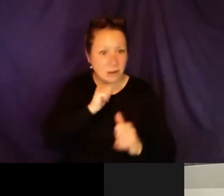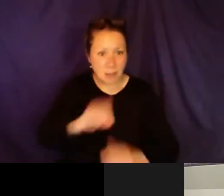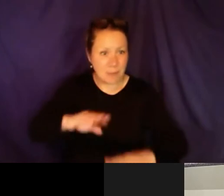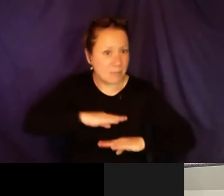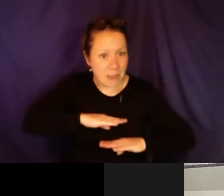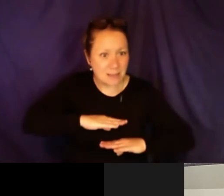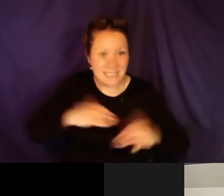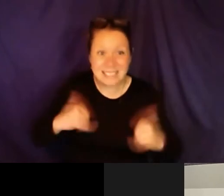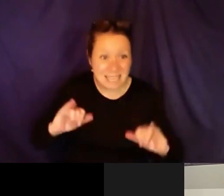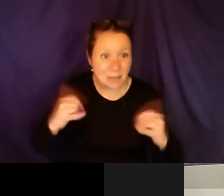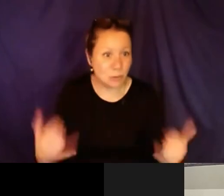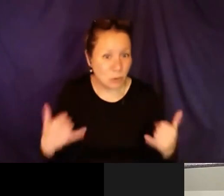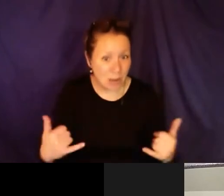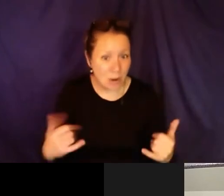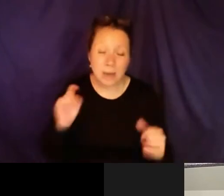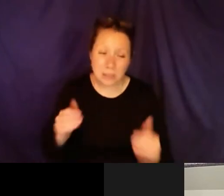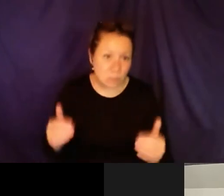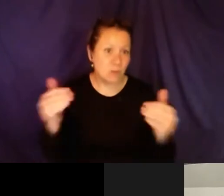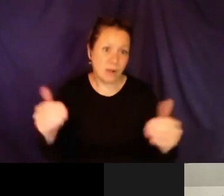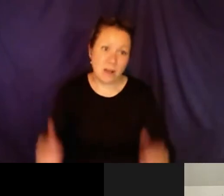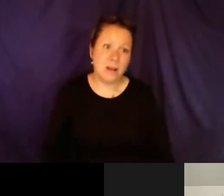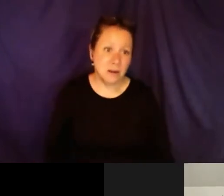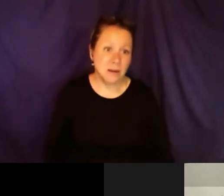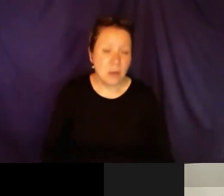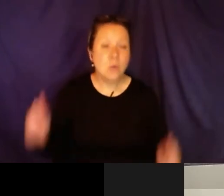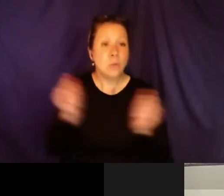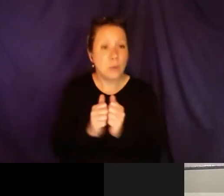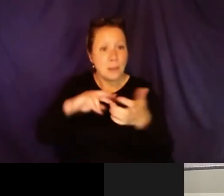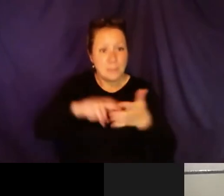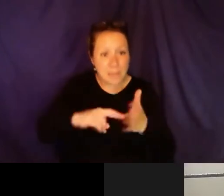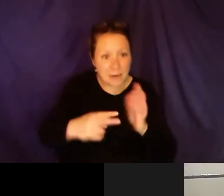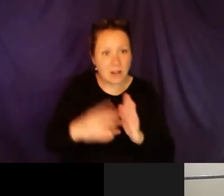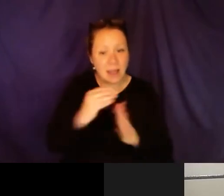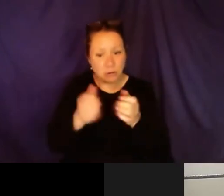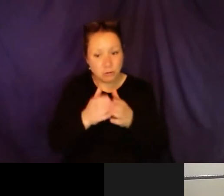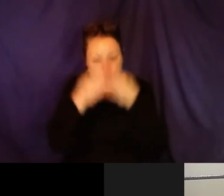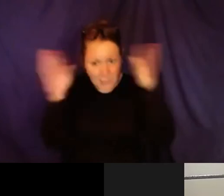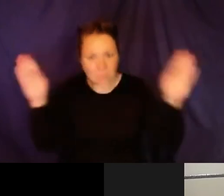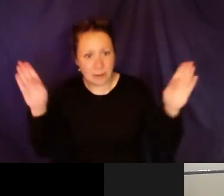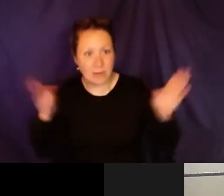people with disabilities have these issues that are still not being met to this day.